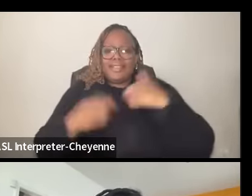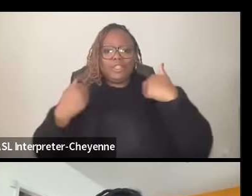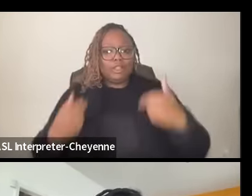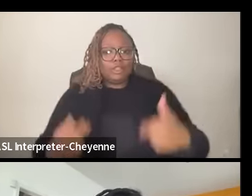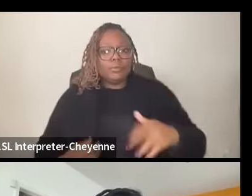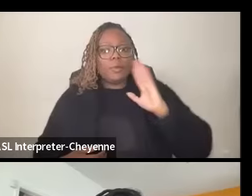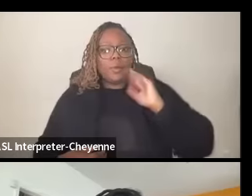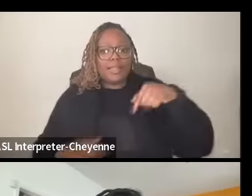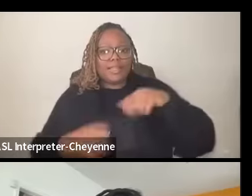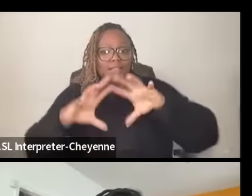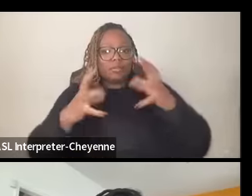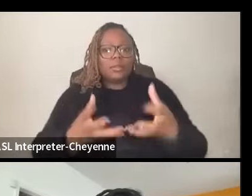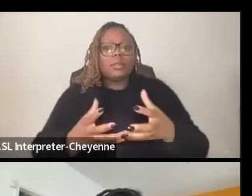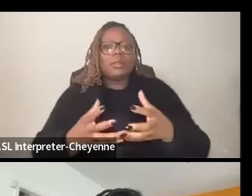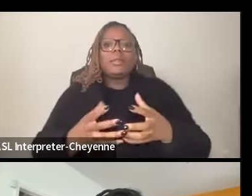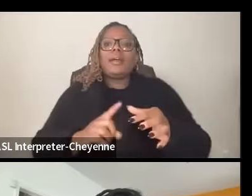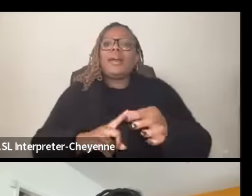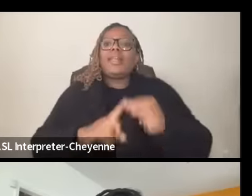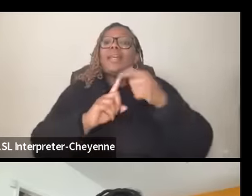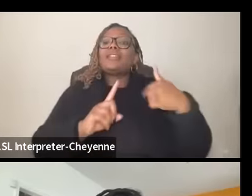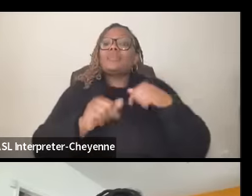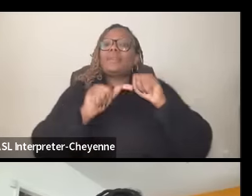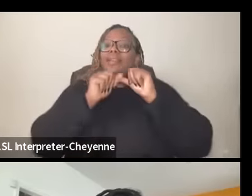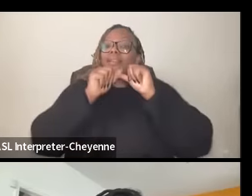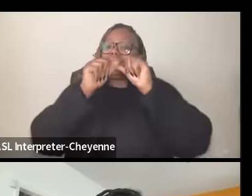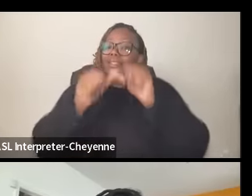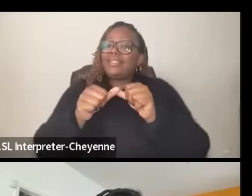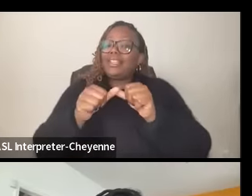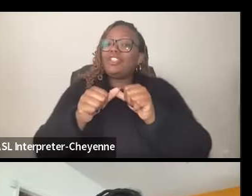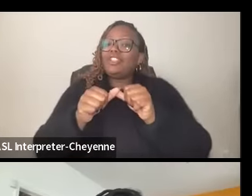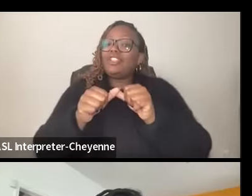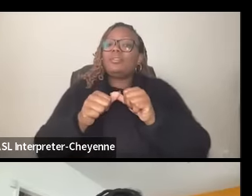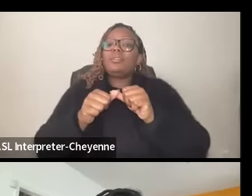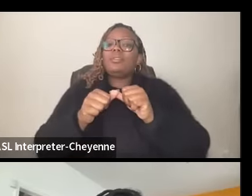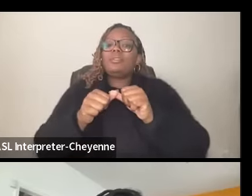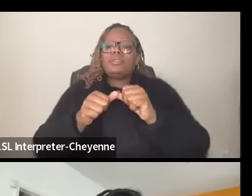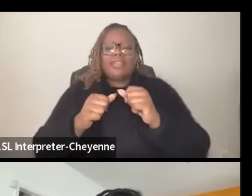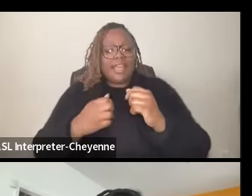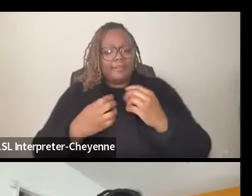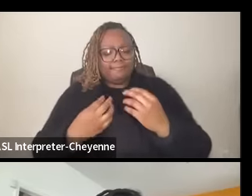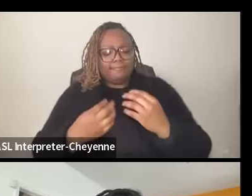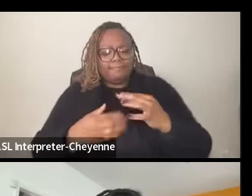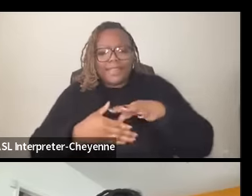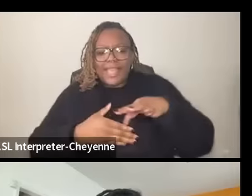this world I think unless we continue that a sort of revolutionary spirit so I'd like to just also